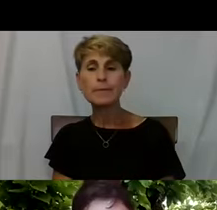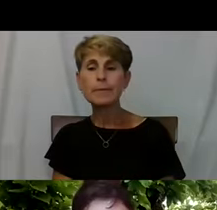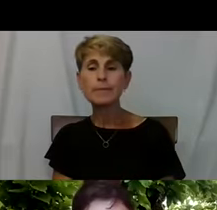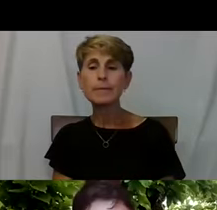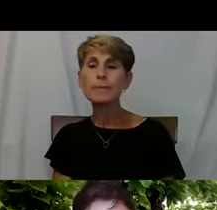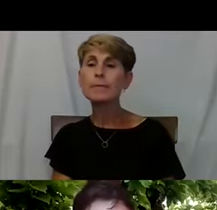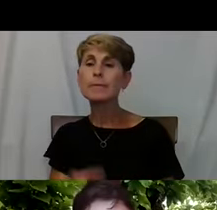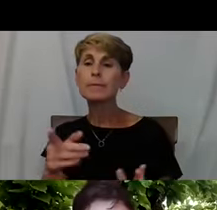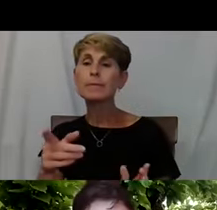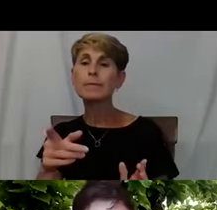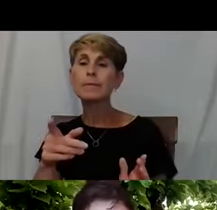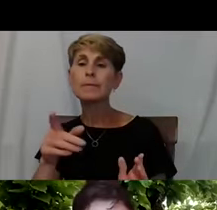Alameda, you guys can go first.